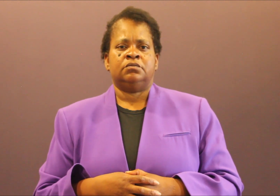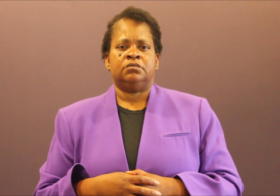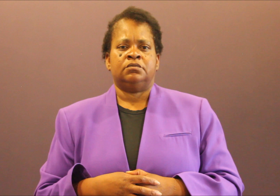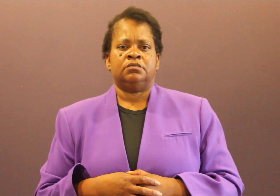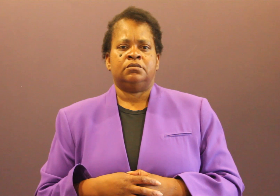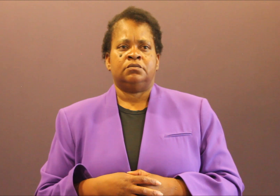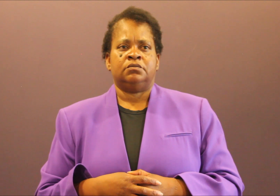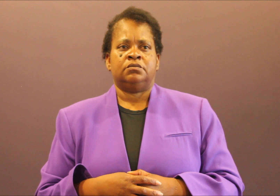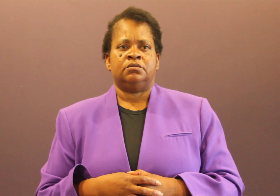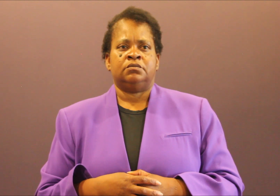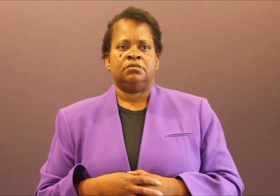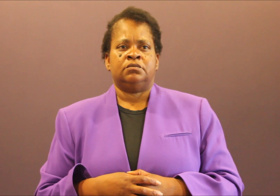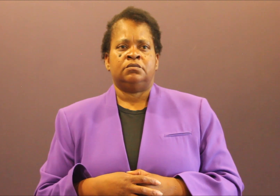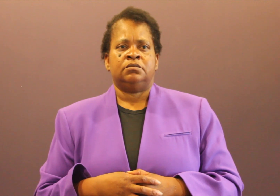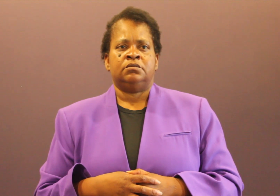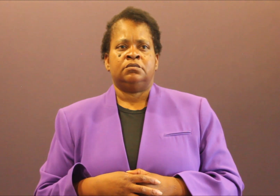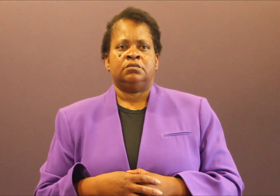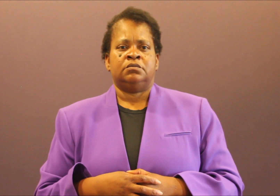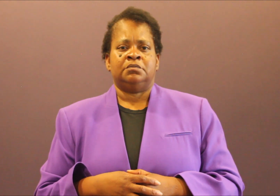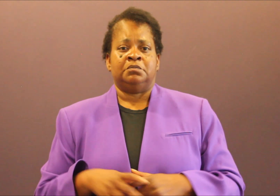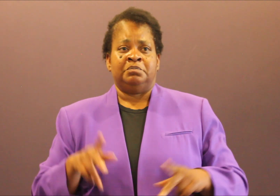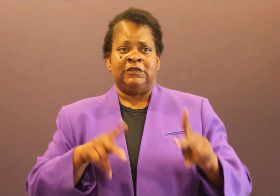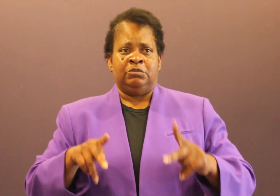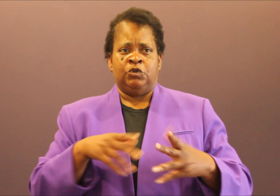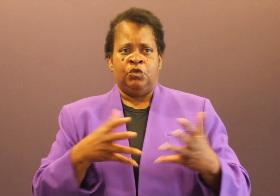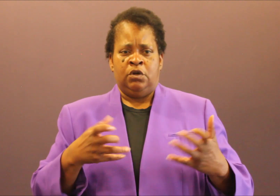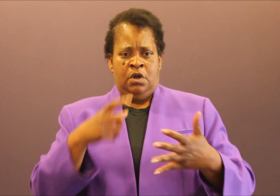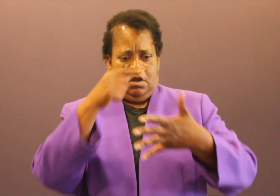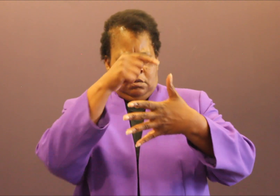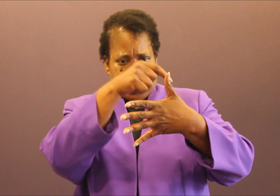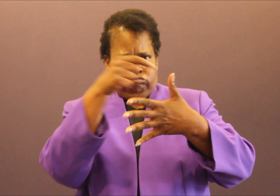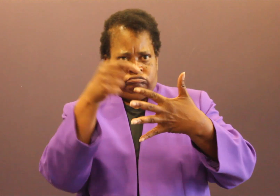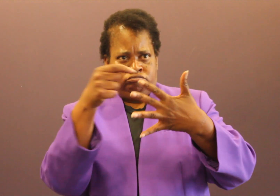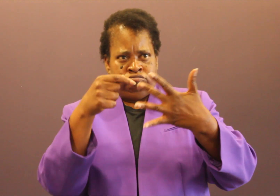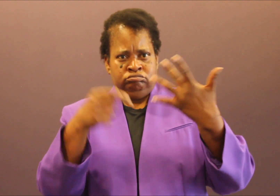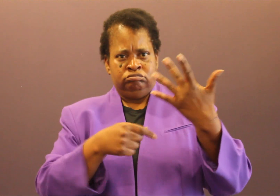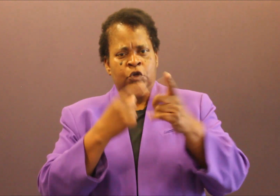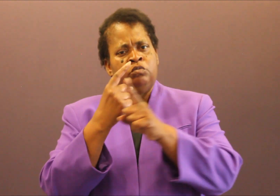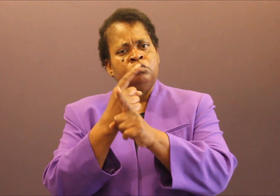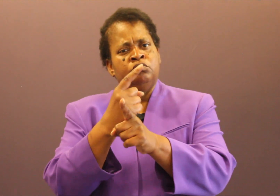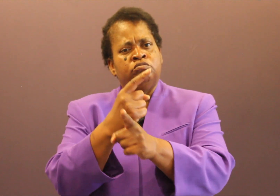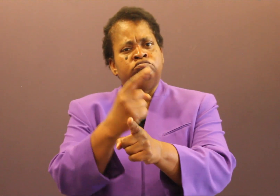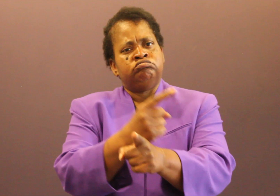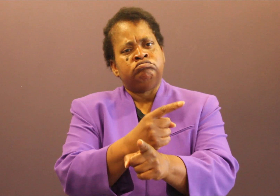and reassert as we have in the past for this moment right here.